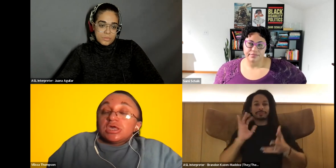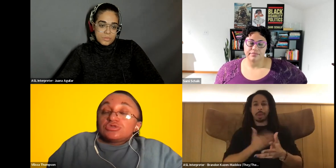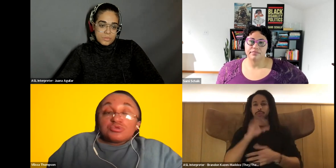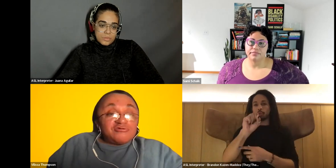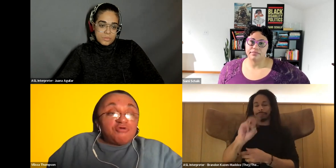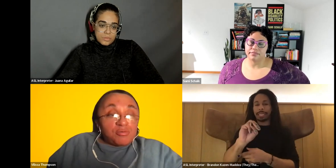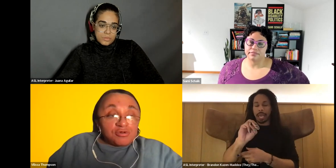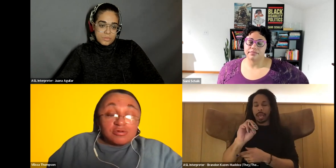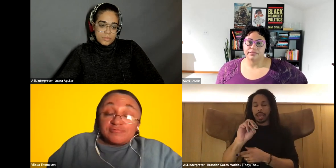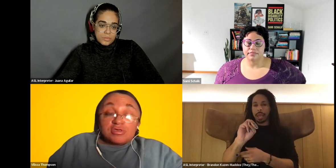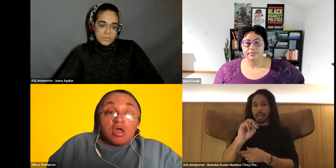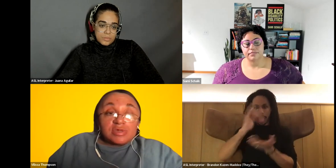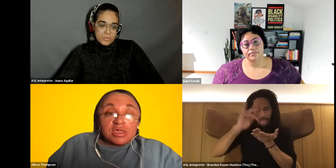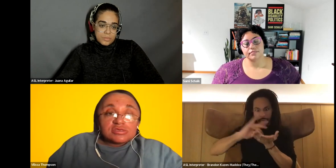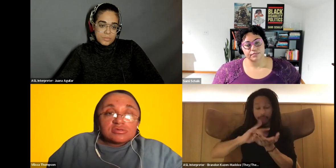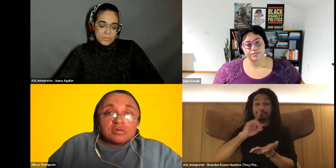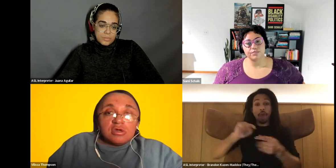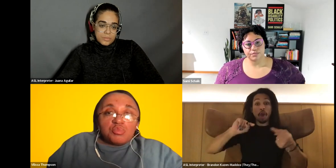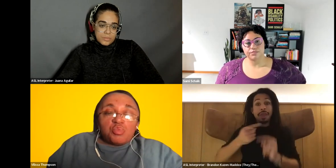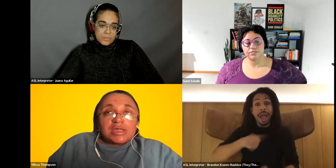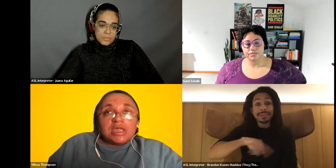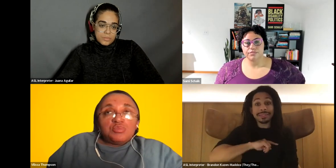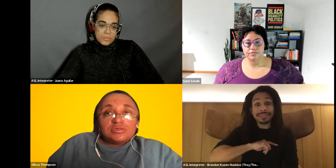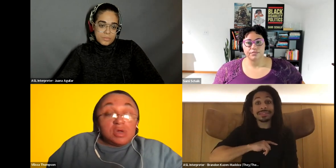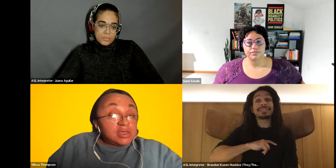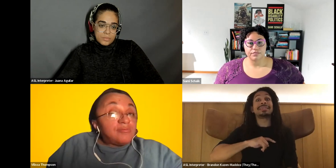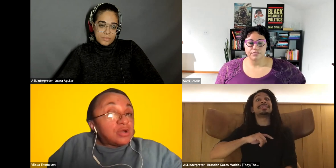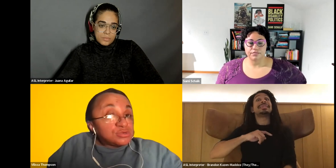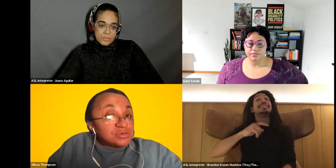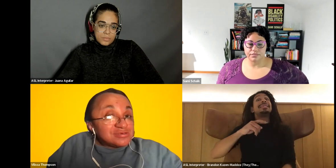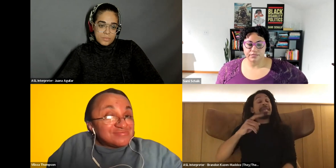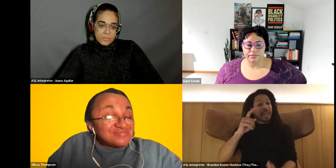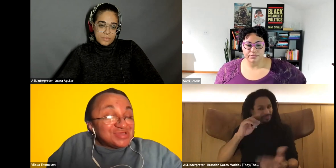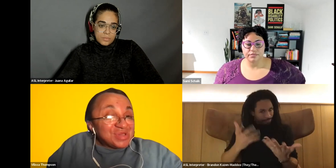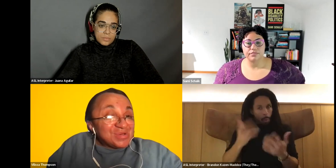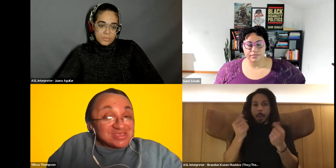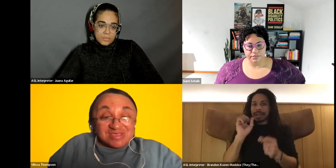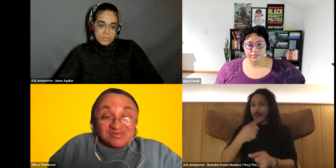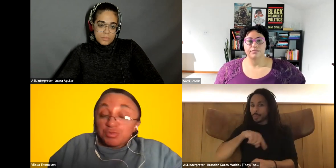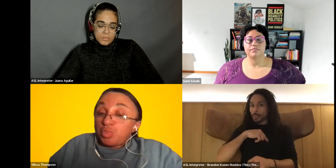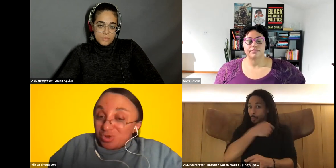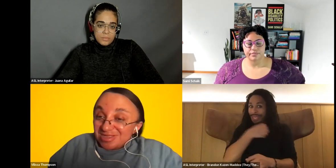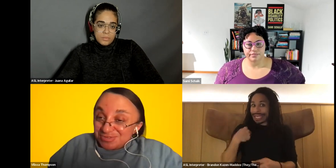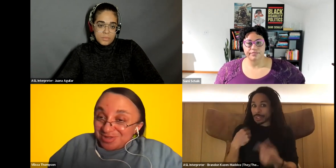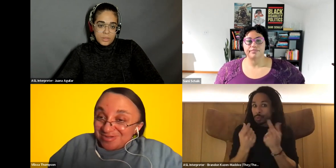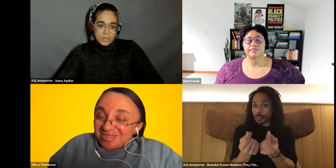Vilissa Thompson: doing a former, if it's harming us. what can we do again? Boundaries, you know, and sometimes I'm rewarding as well.